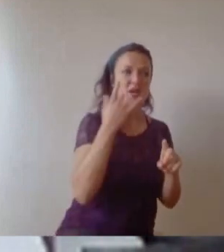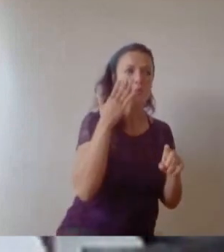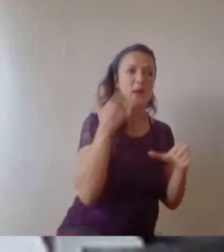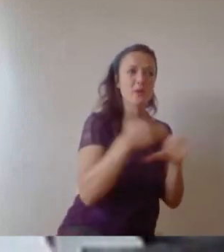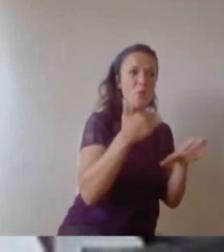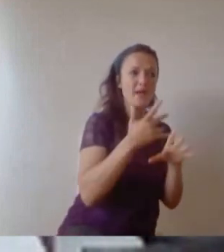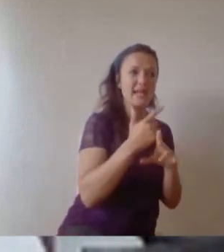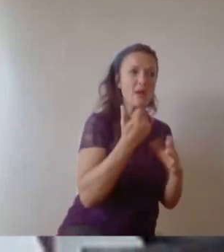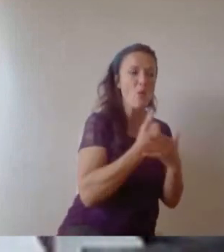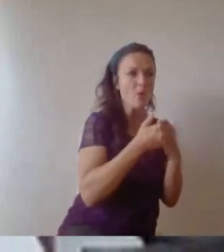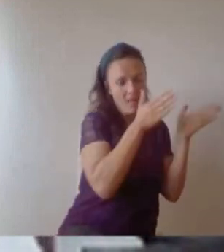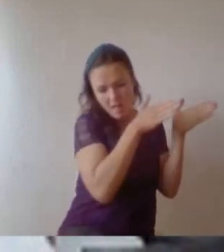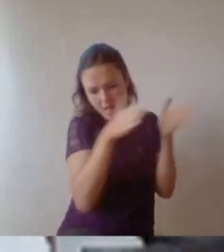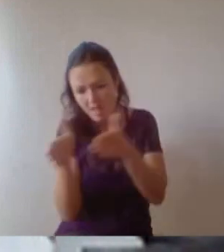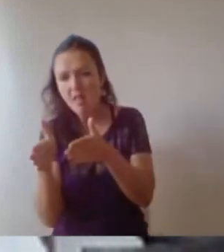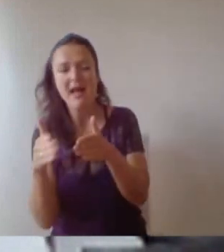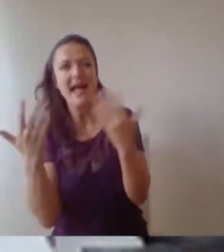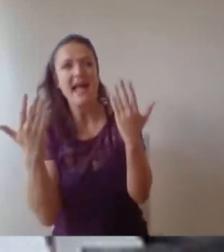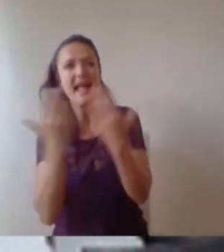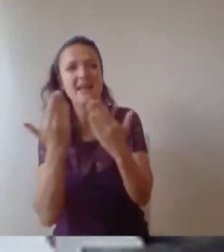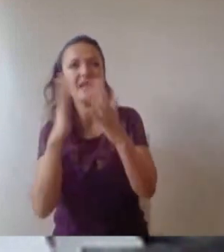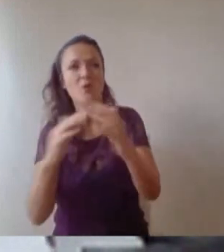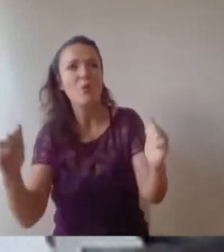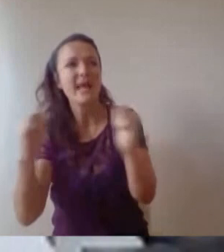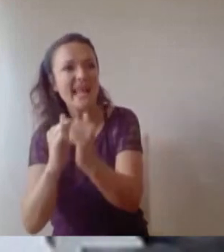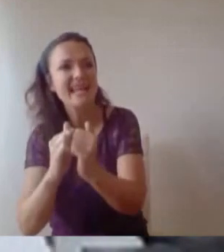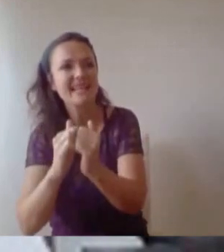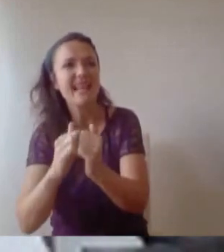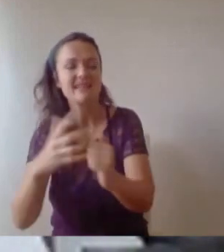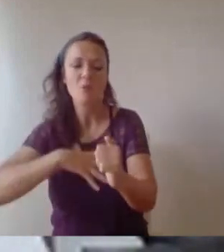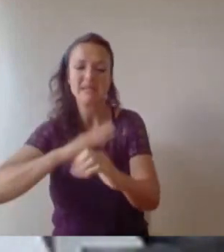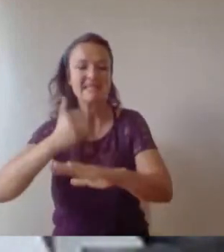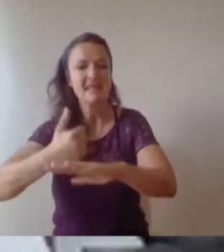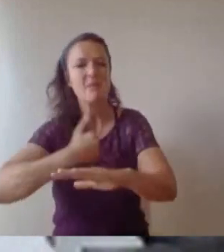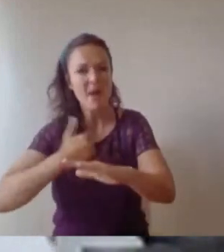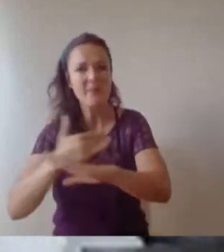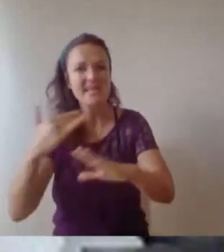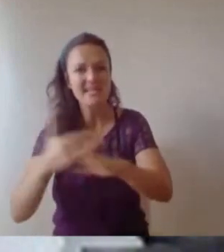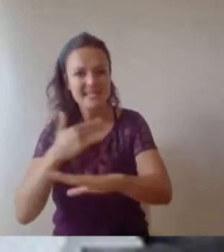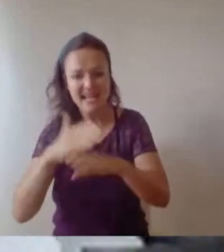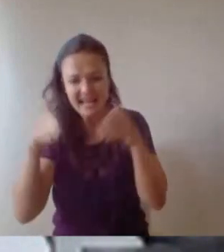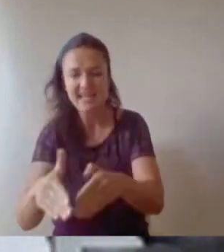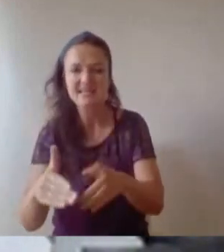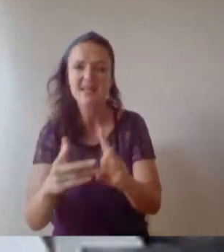back in with my parents, who are incredibly tolerant and I earned absolutely nothing, eating cocoa pops for lunch most days. So to be